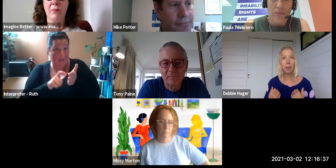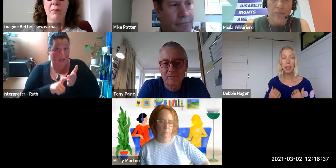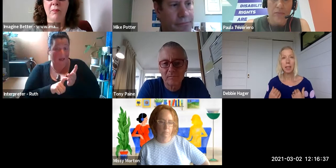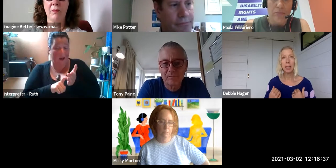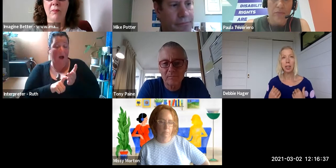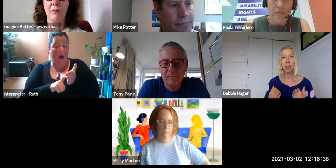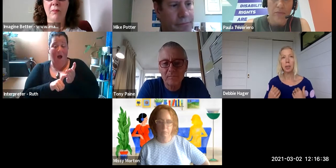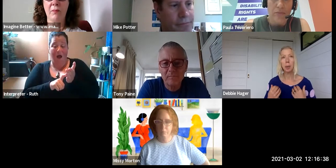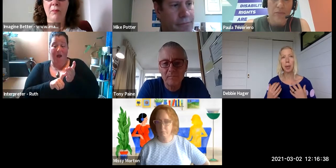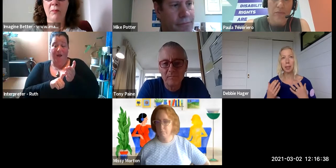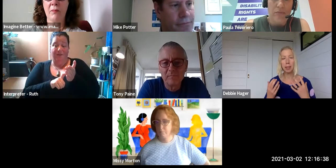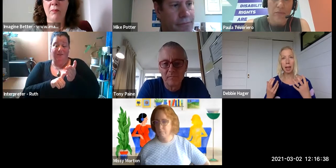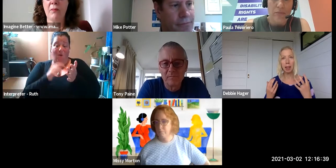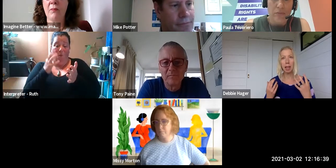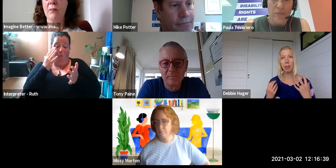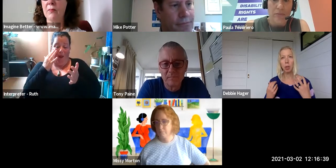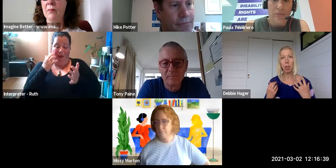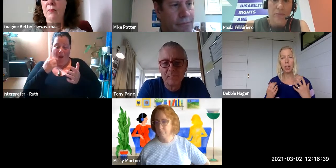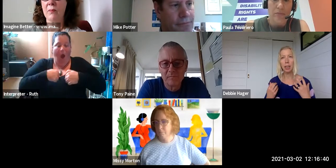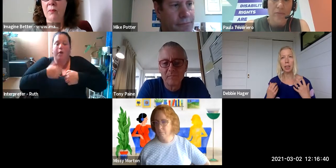outside your experience.